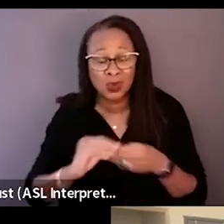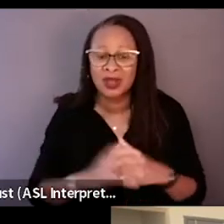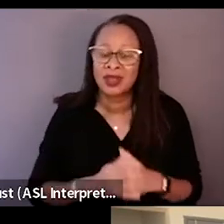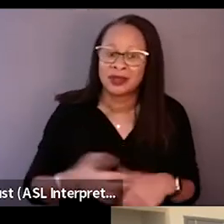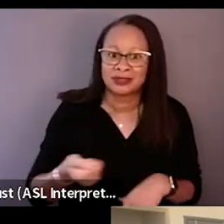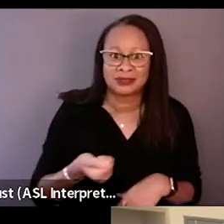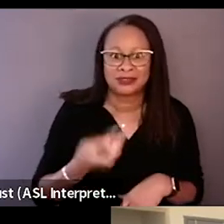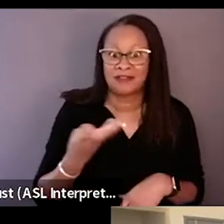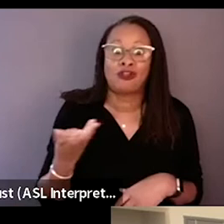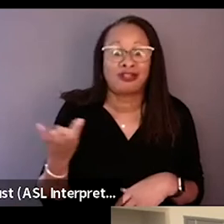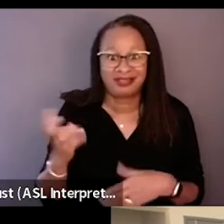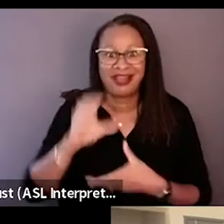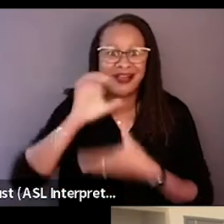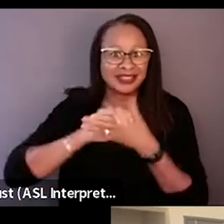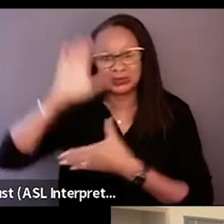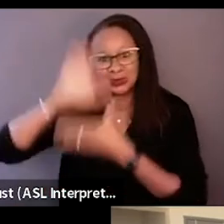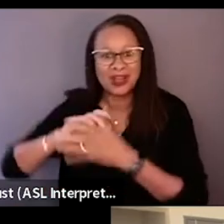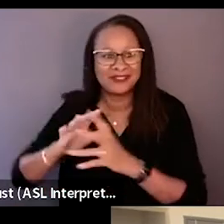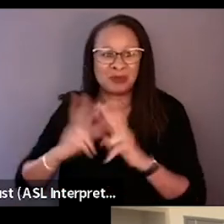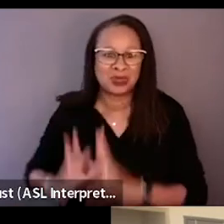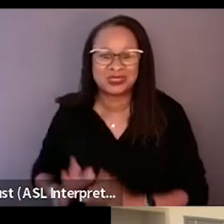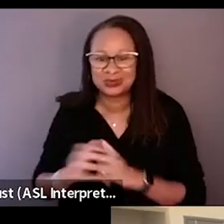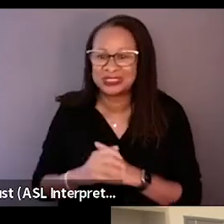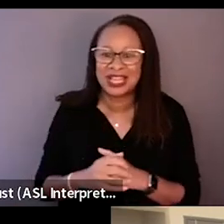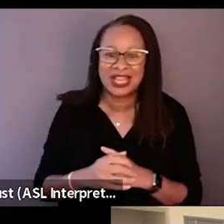a couple of husbands and wives, and an impending grandchild.